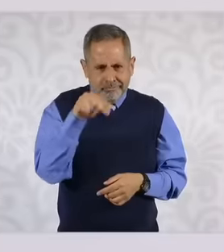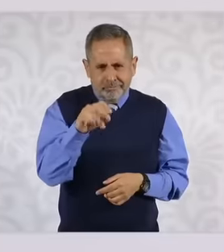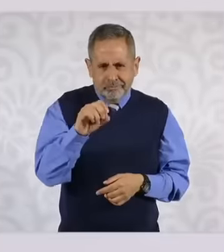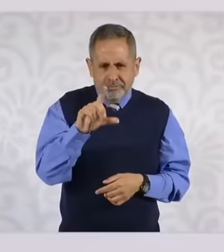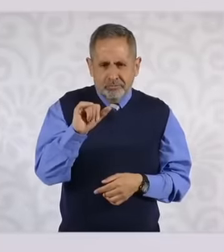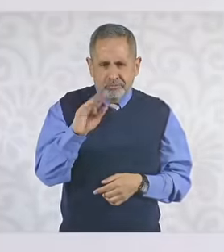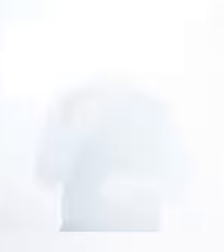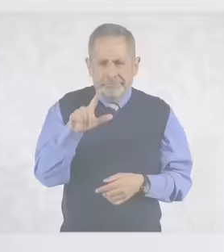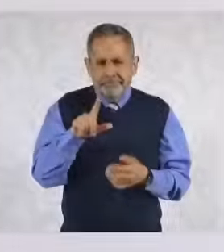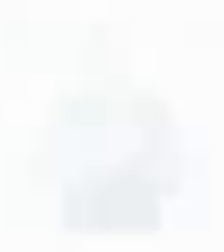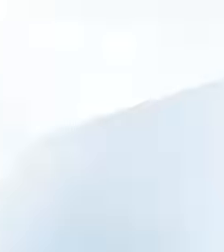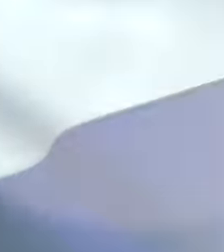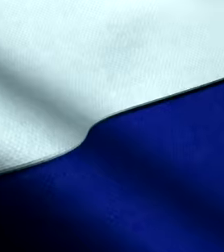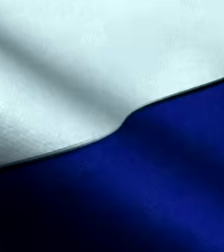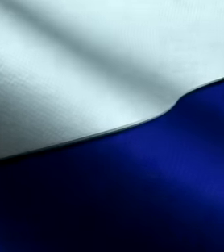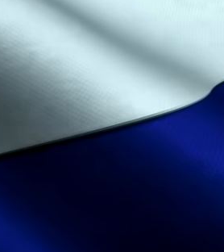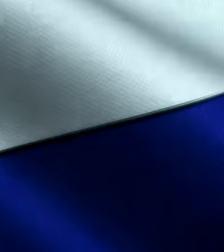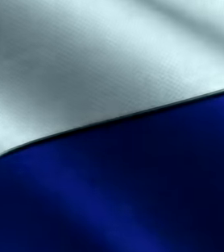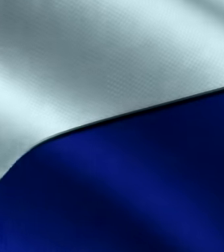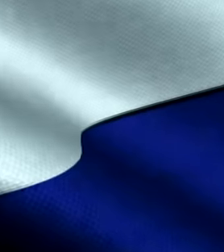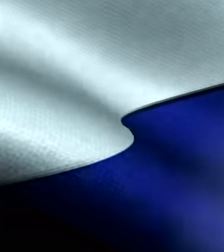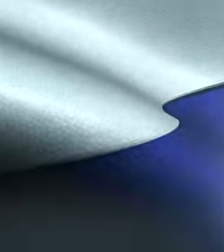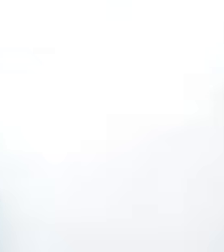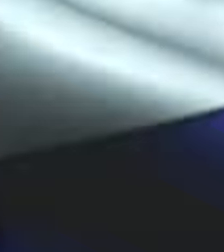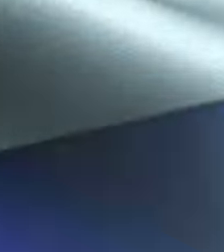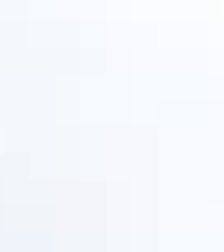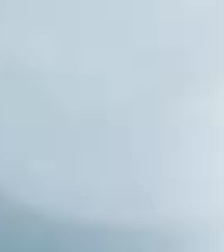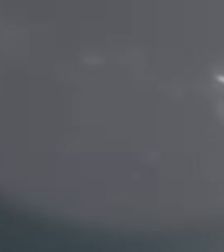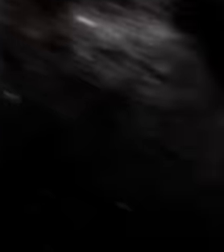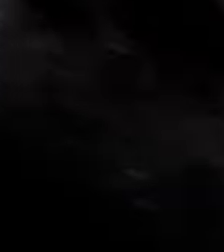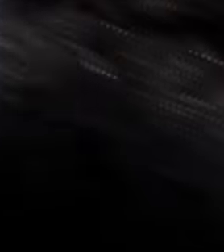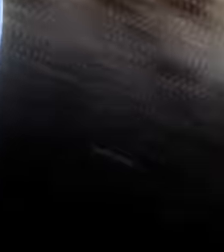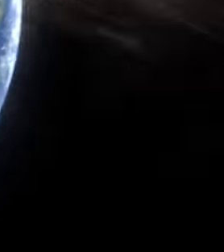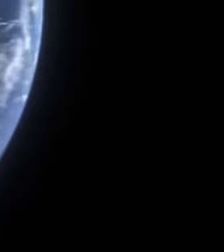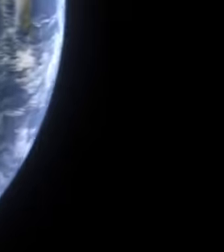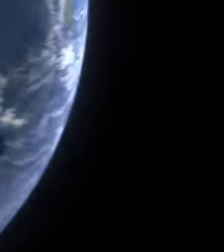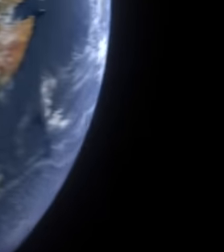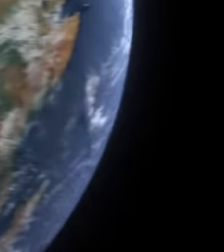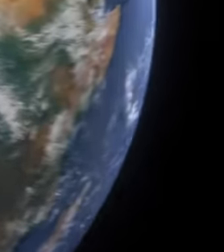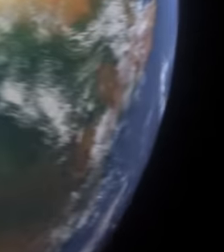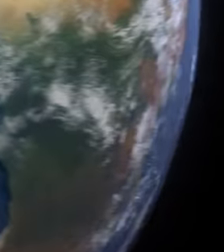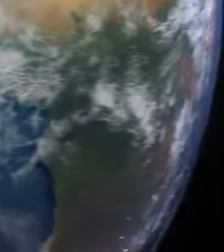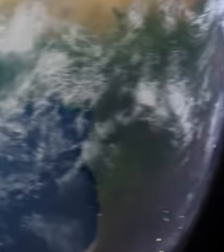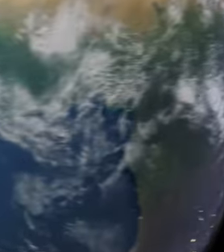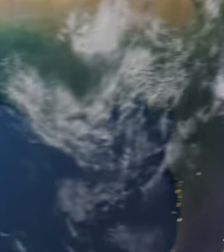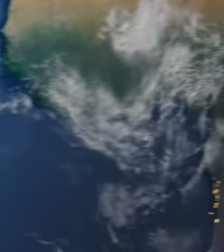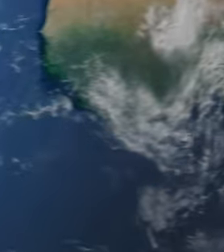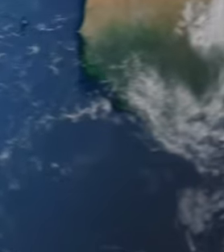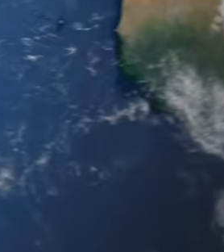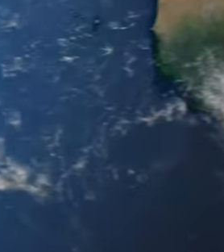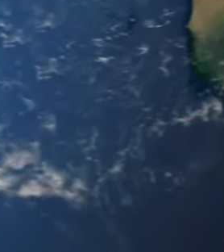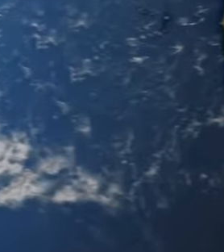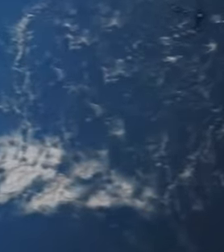Mexico has always supported Cuba and will not leave it. Only when other countries turn their